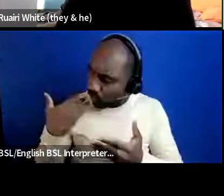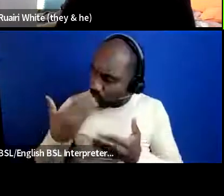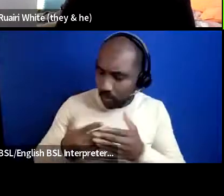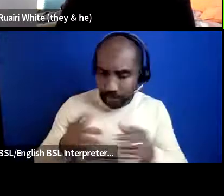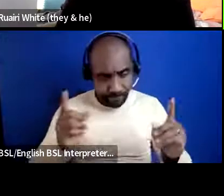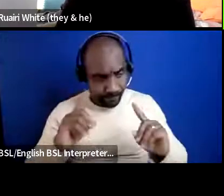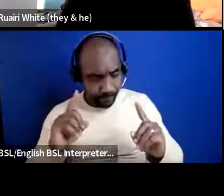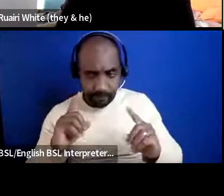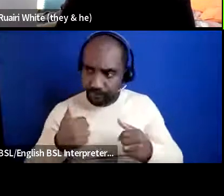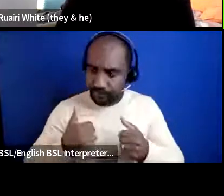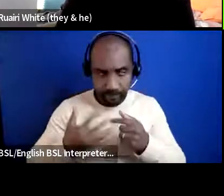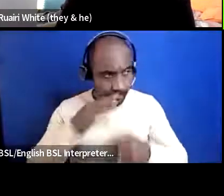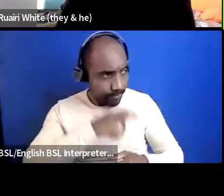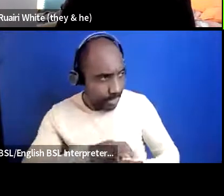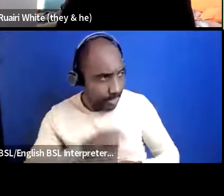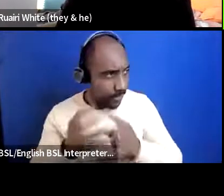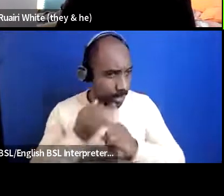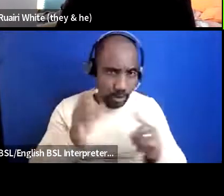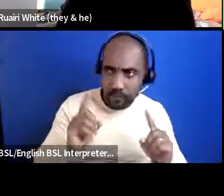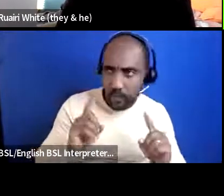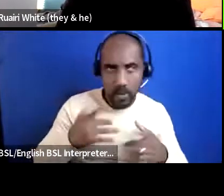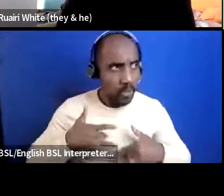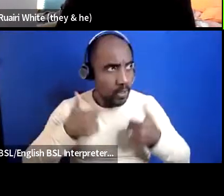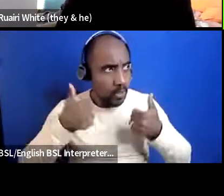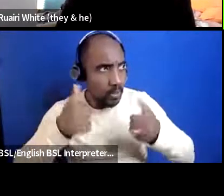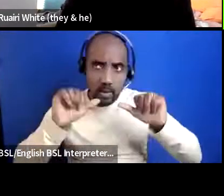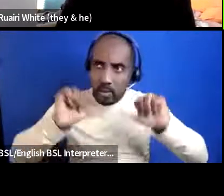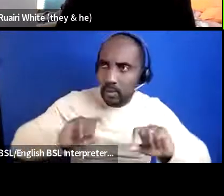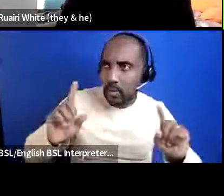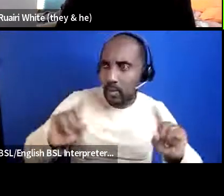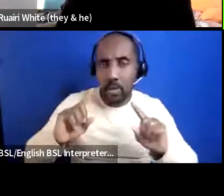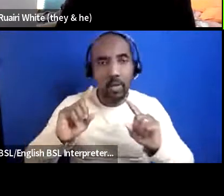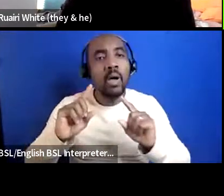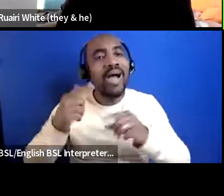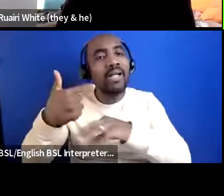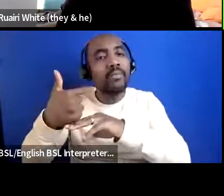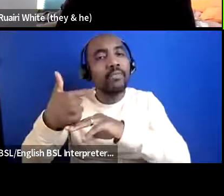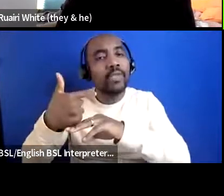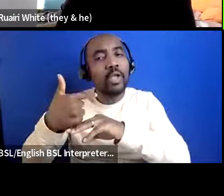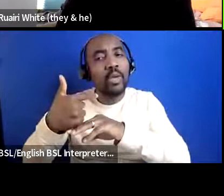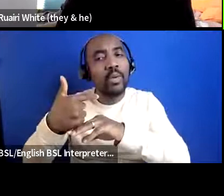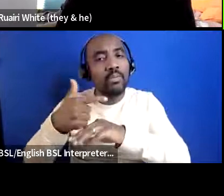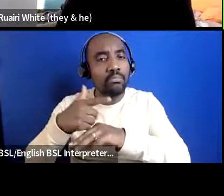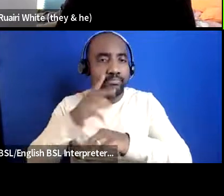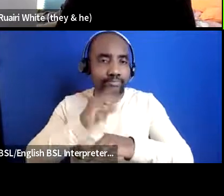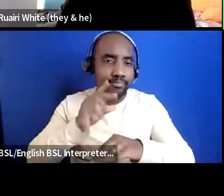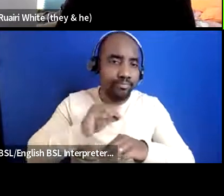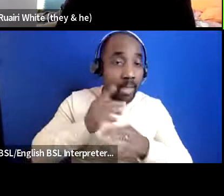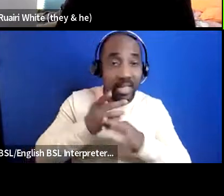what they got out of the session do video journals as well if people don't want to write things down